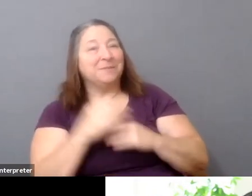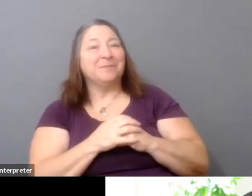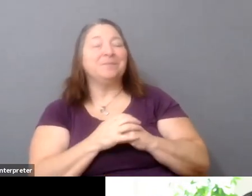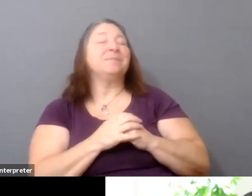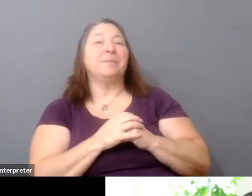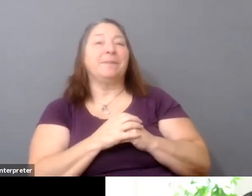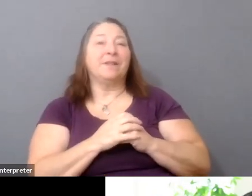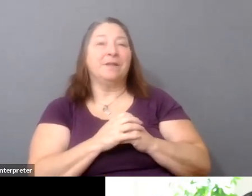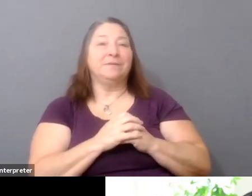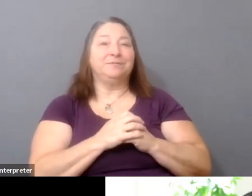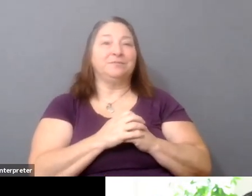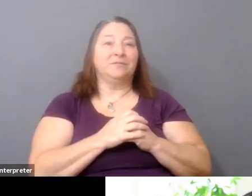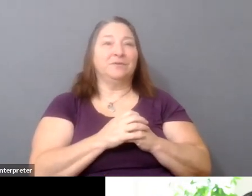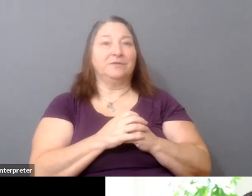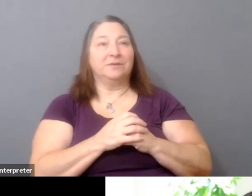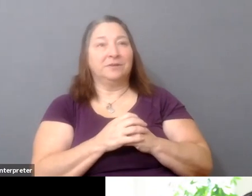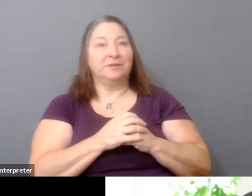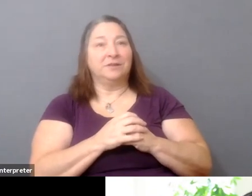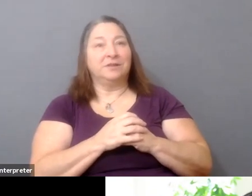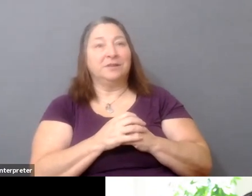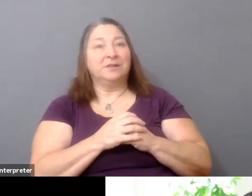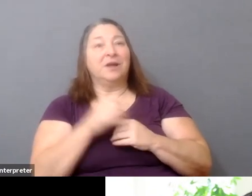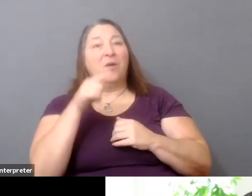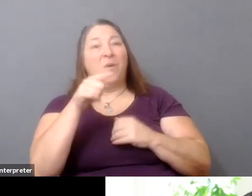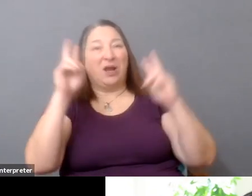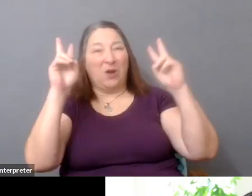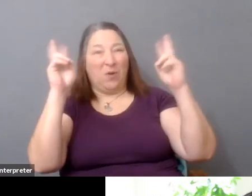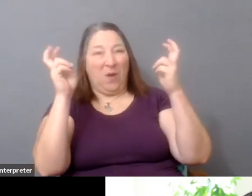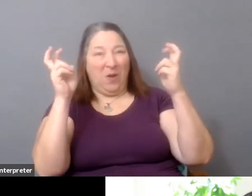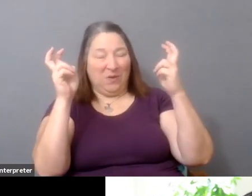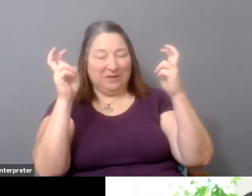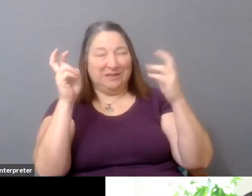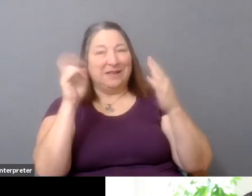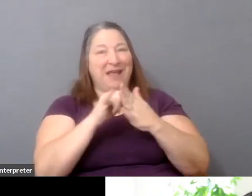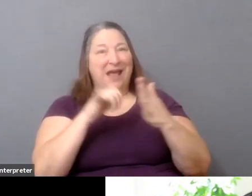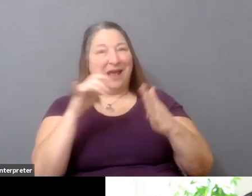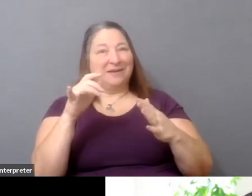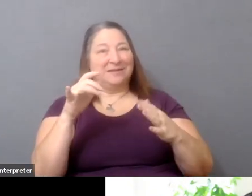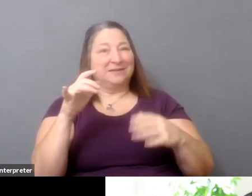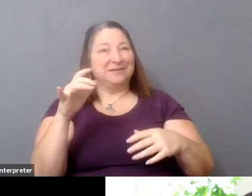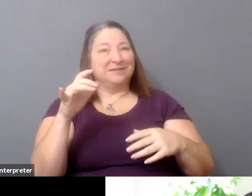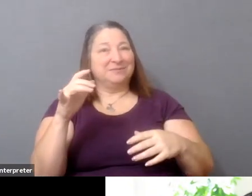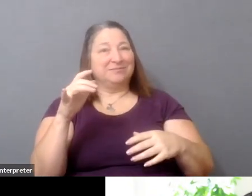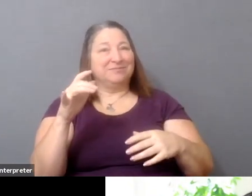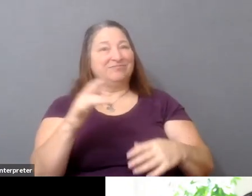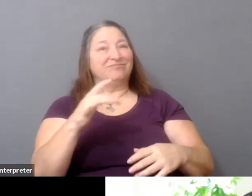you know, one quote that you say, Gary, that really resonates with me is success is a function